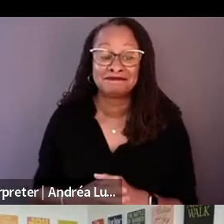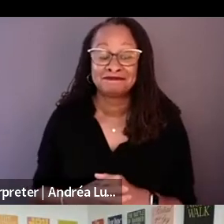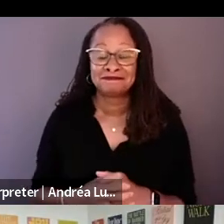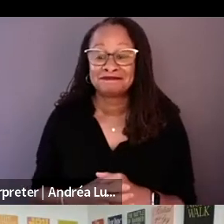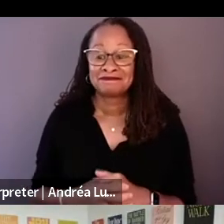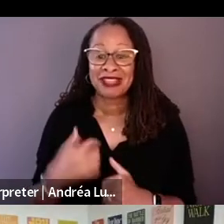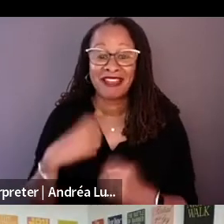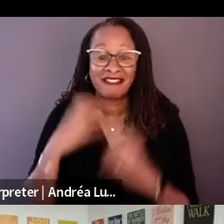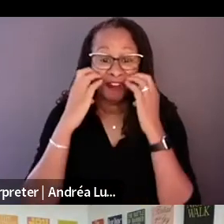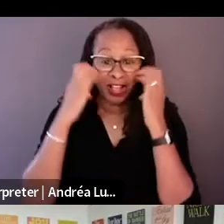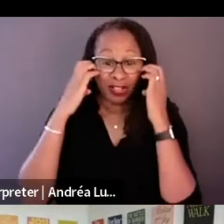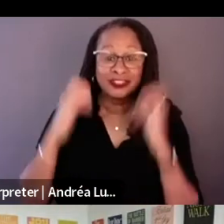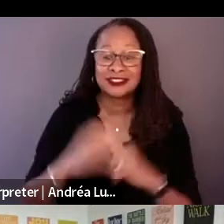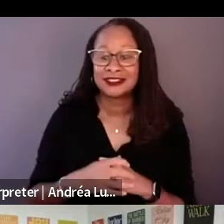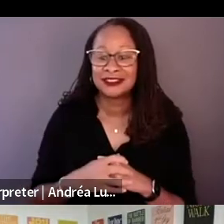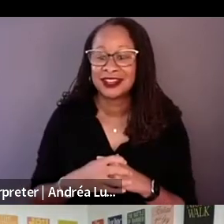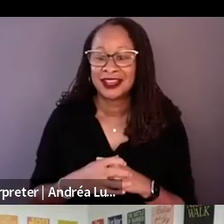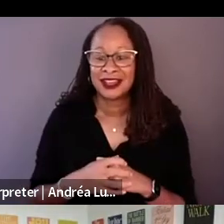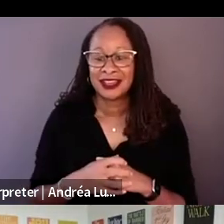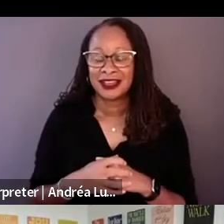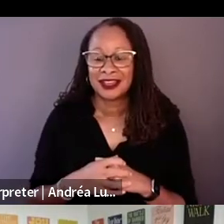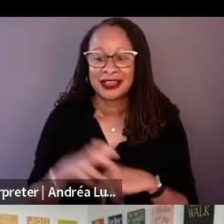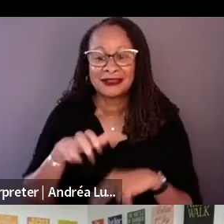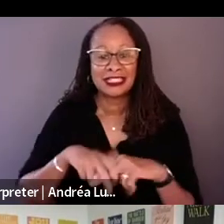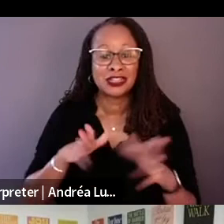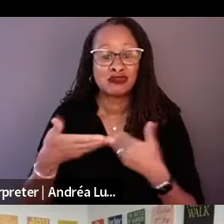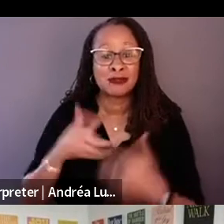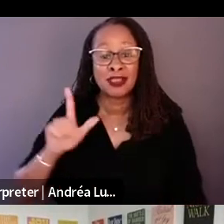Okay. Well, I just want to say that congratulations on the film.